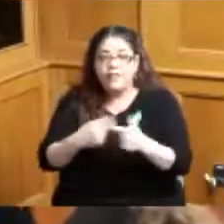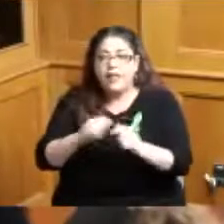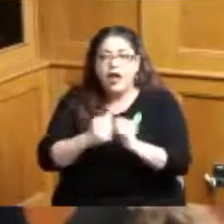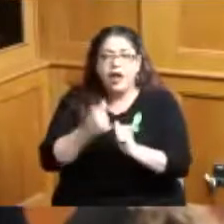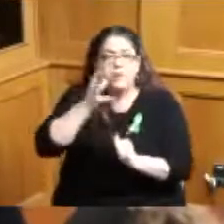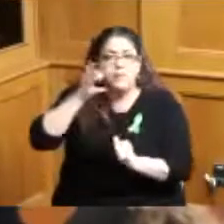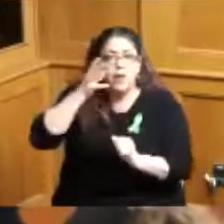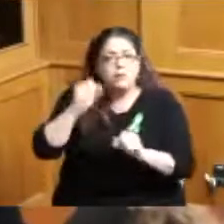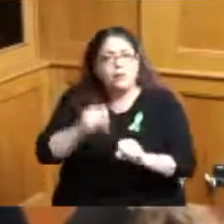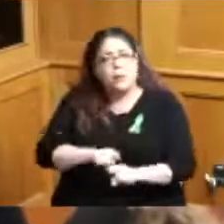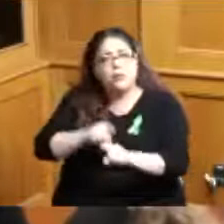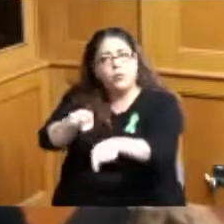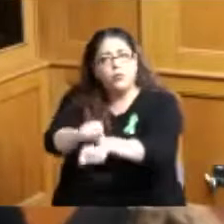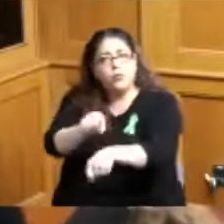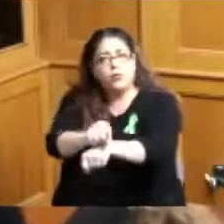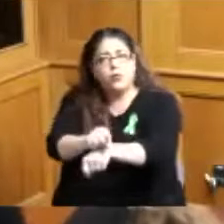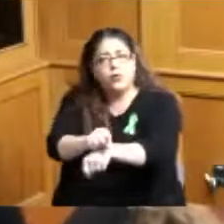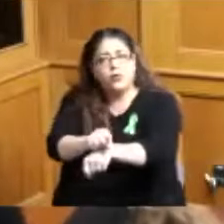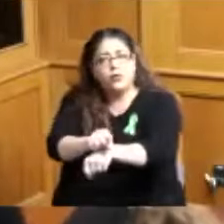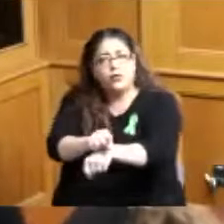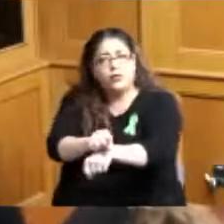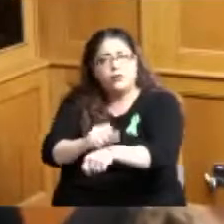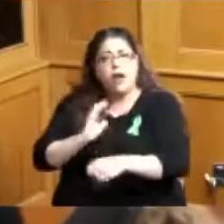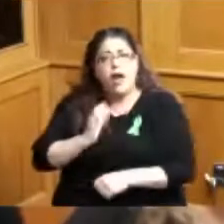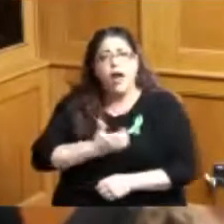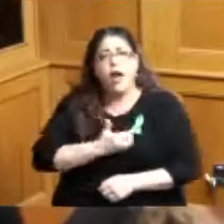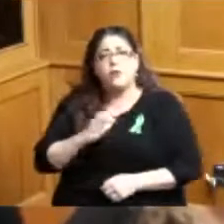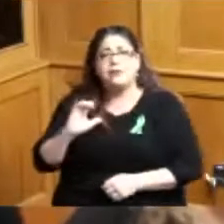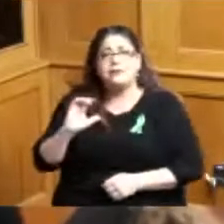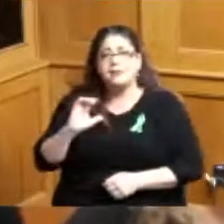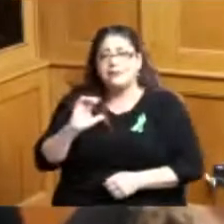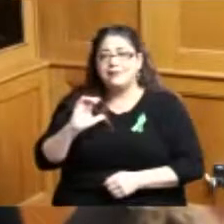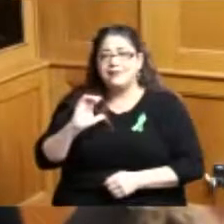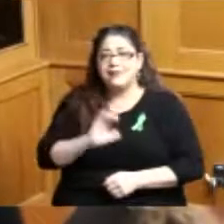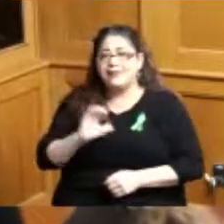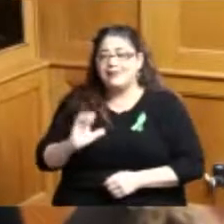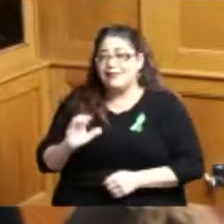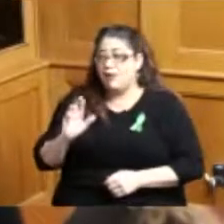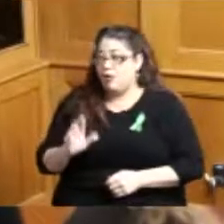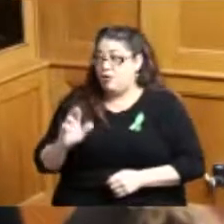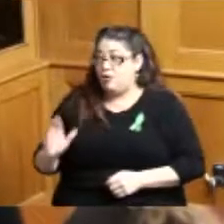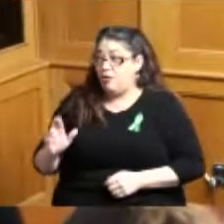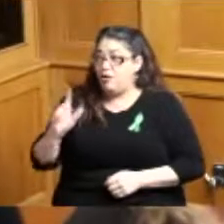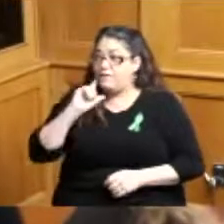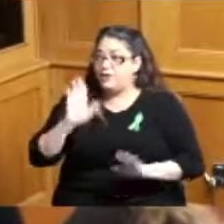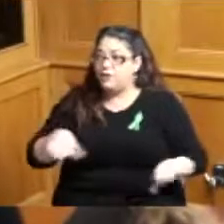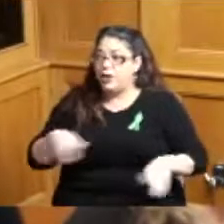role as the CCR and our child care resource and referral agency is to help you navigate that the